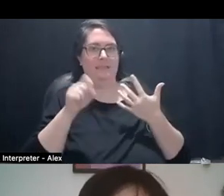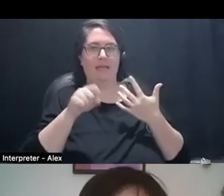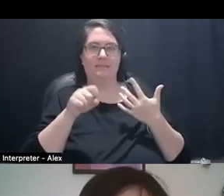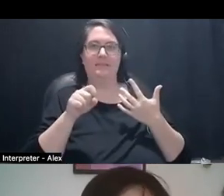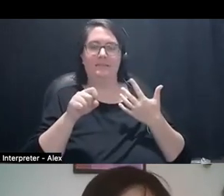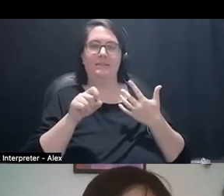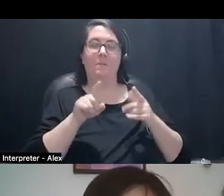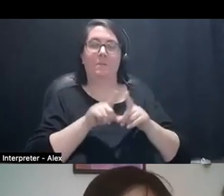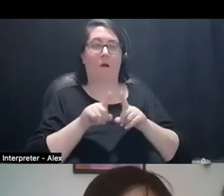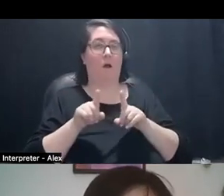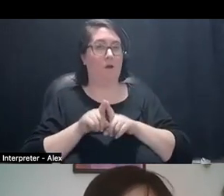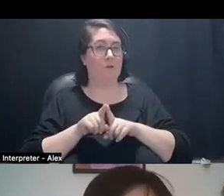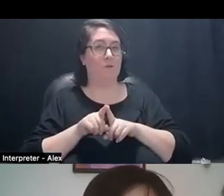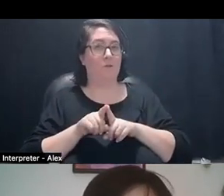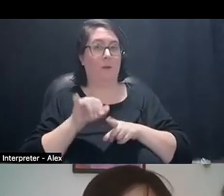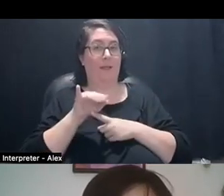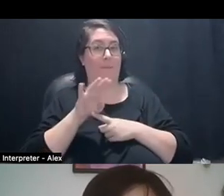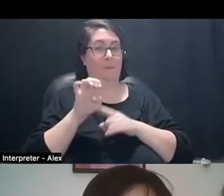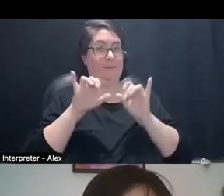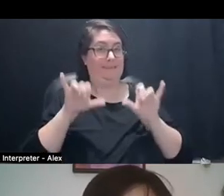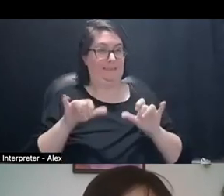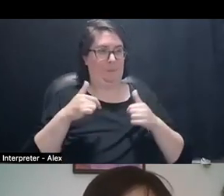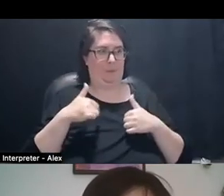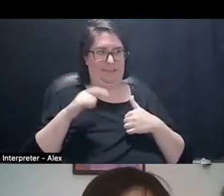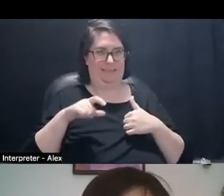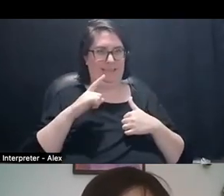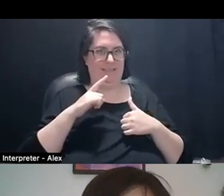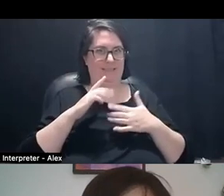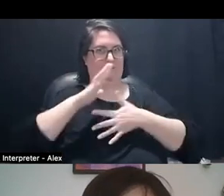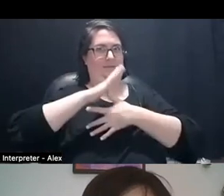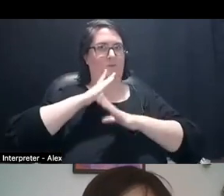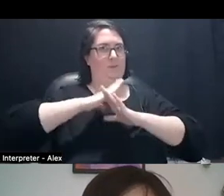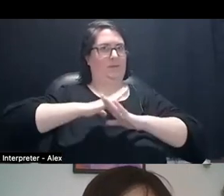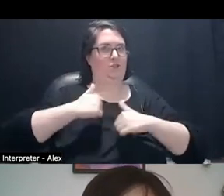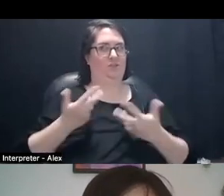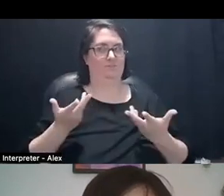but we also, like all need our immune systems to like, protect us.